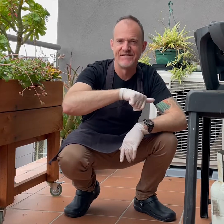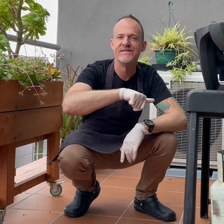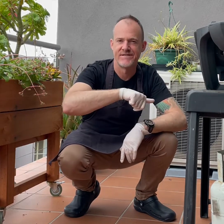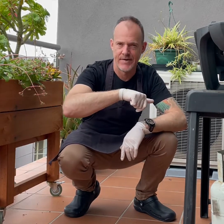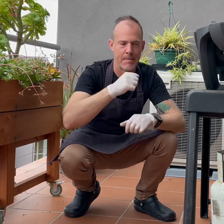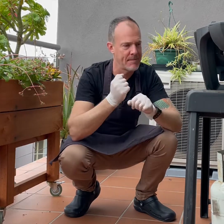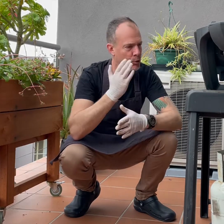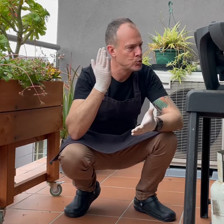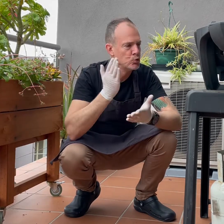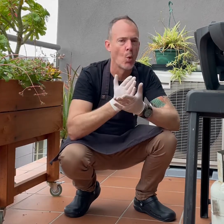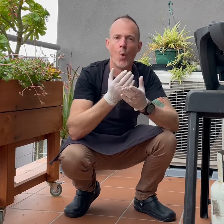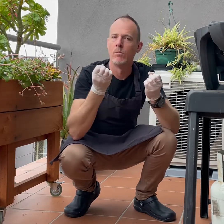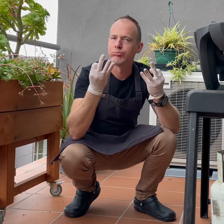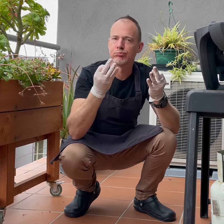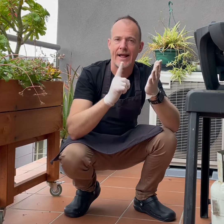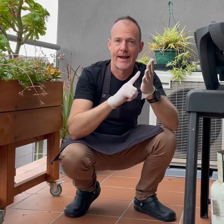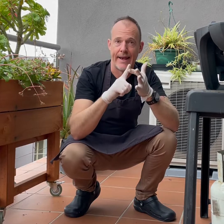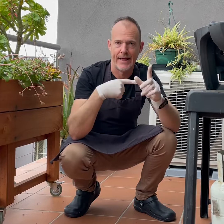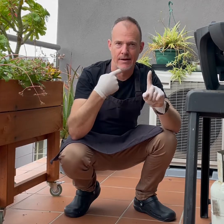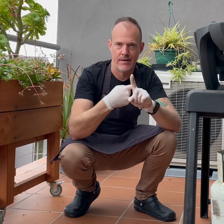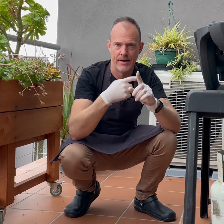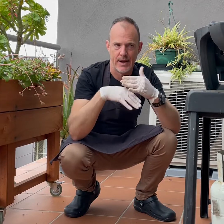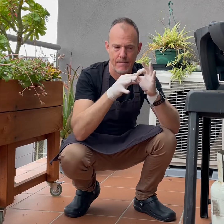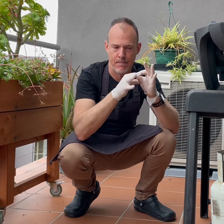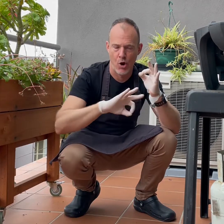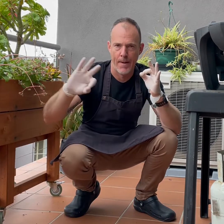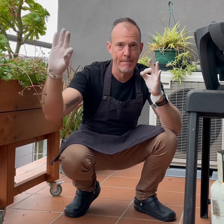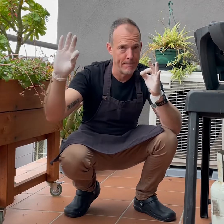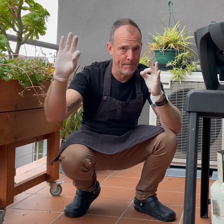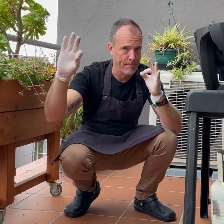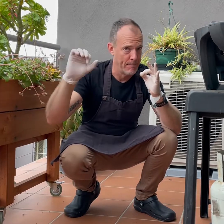Make sure there is no gas leak in the pipe.